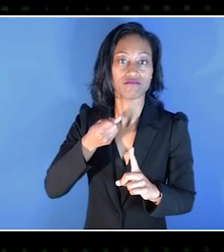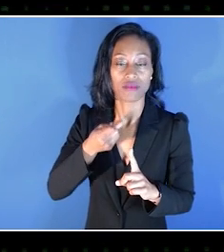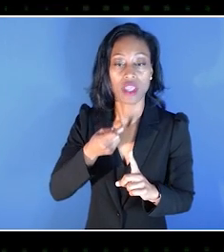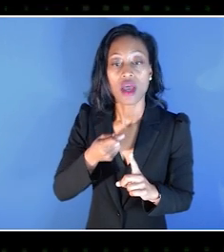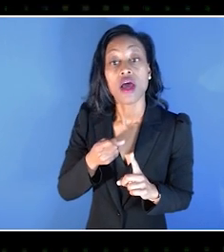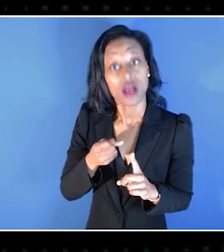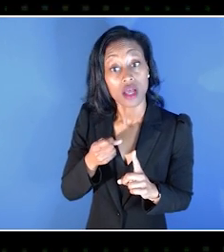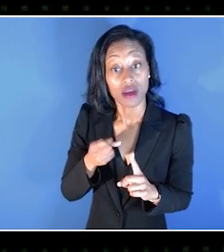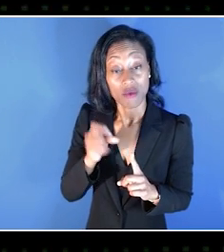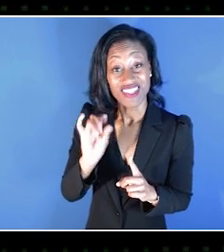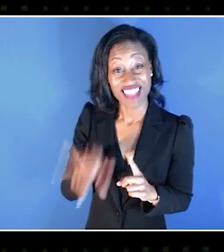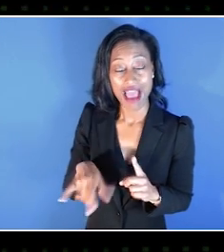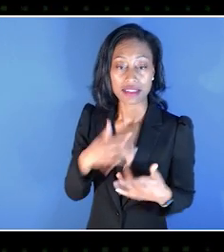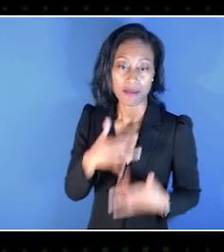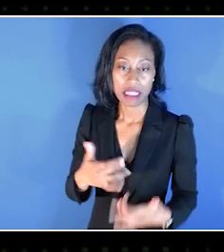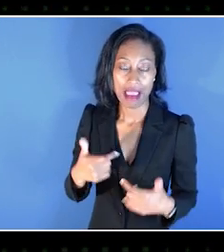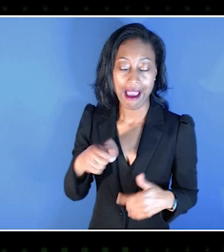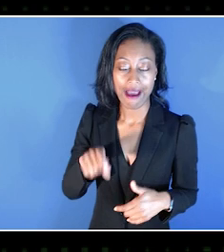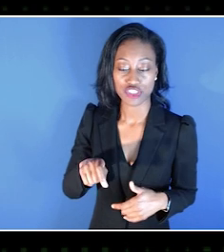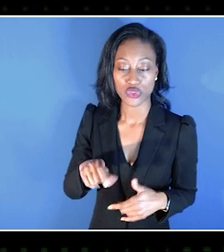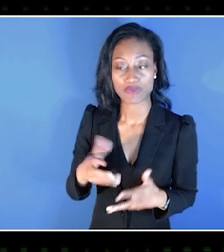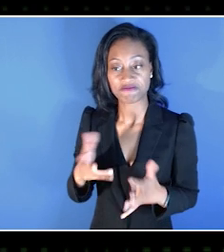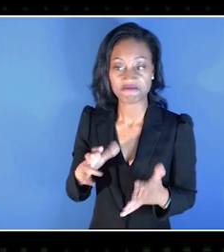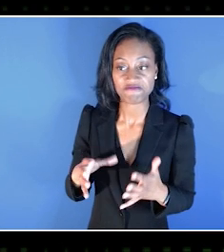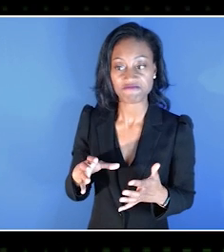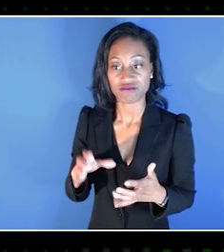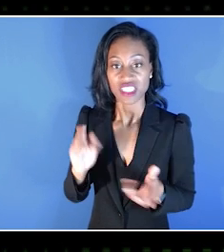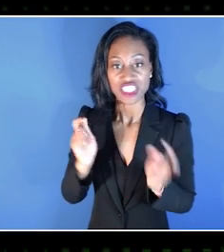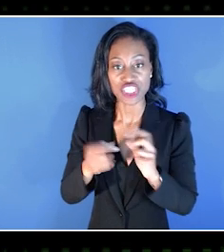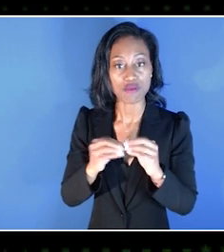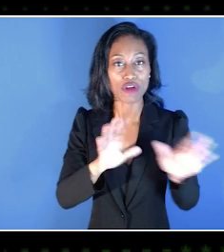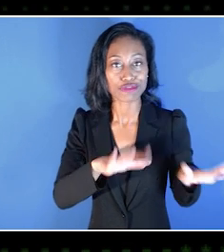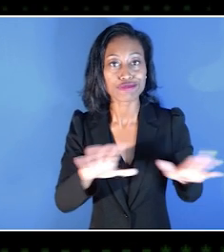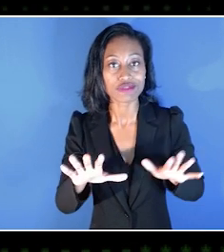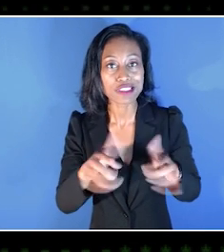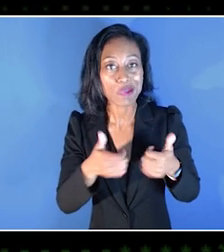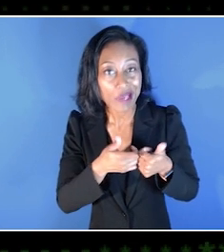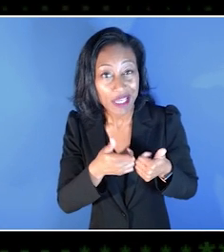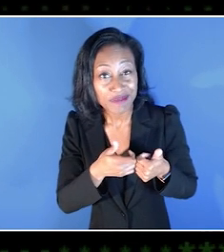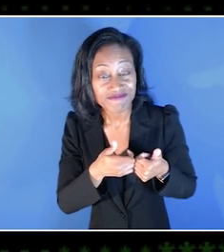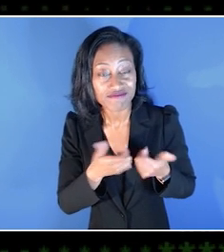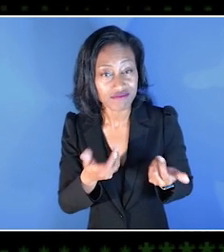With that kind of thing, I'll usually have to, you know, switch to like a more chill game,